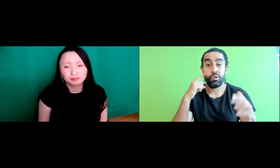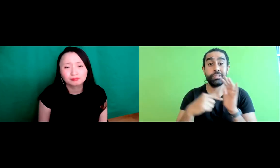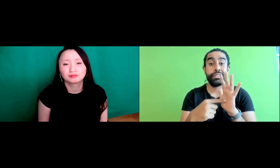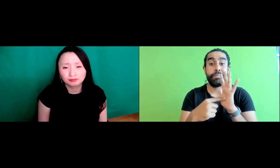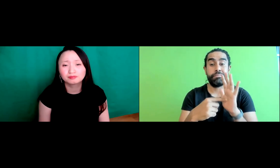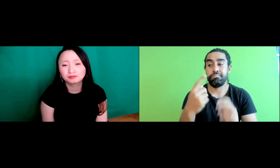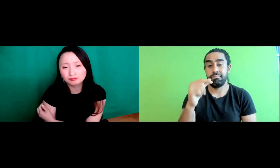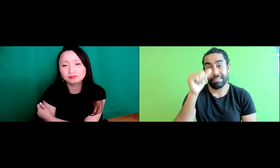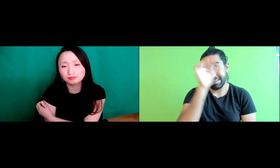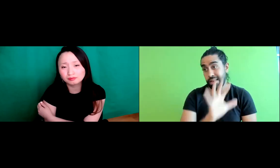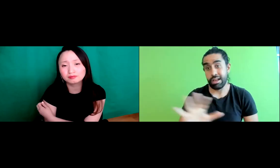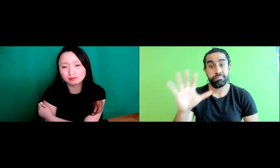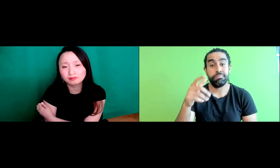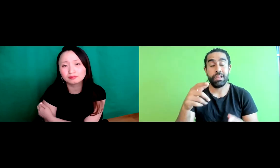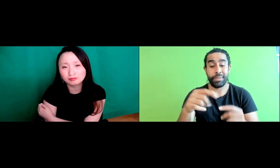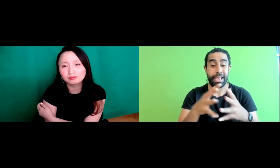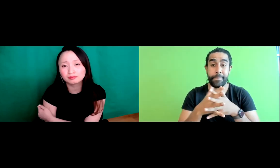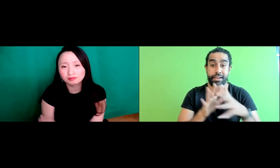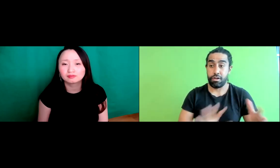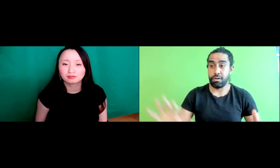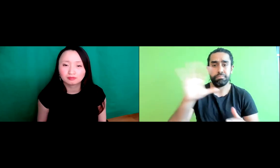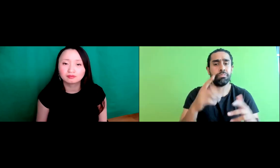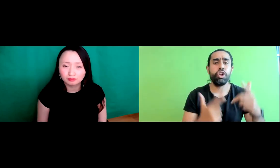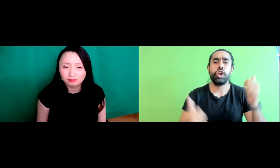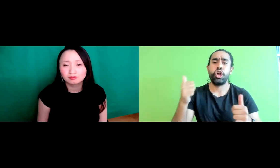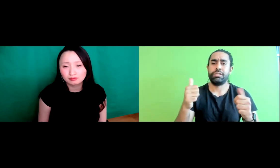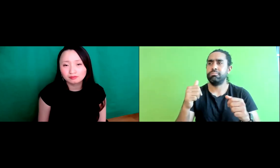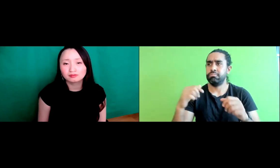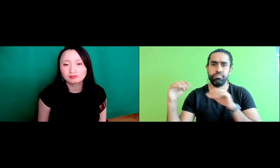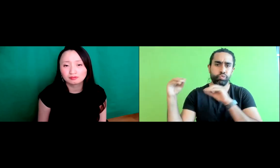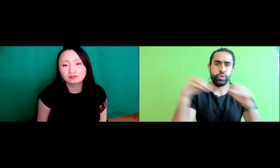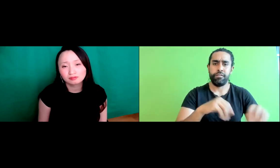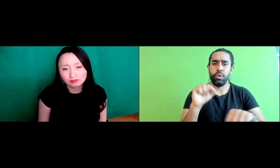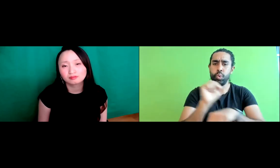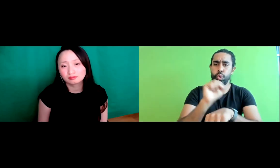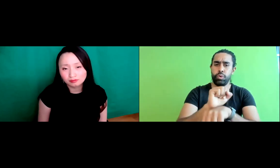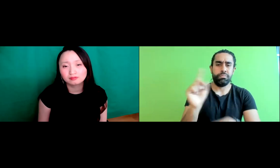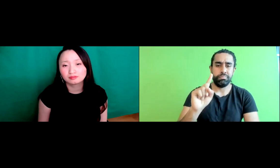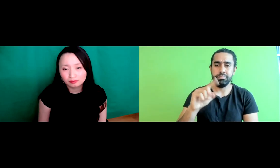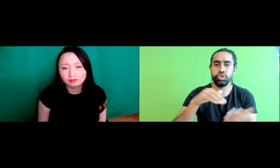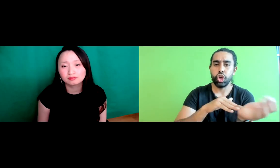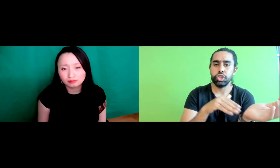lot of contributions that Asia has given to to America.